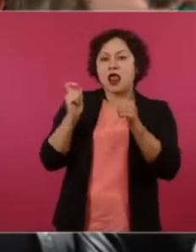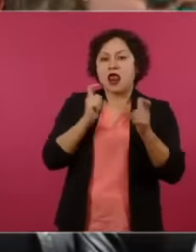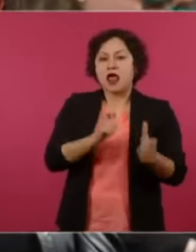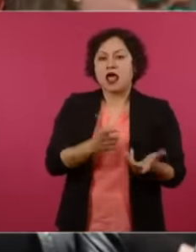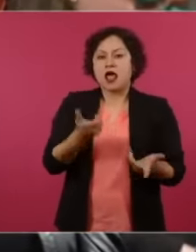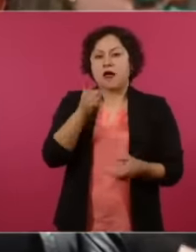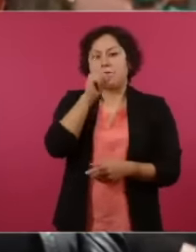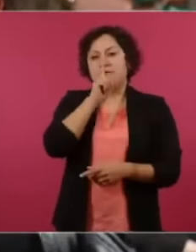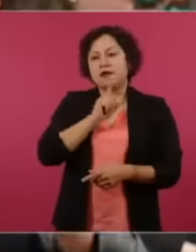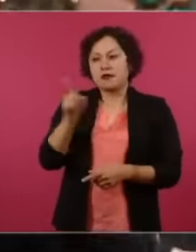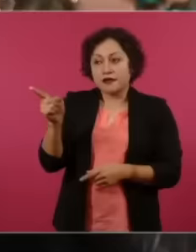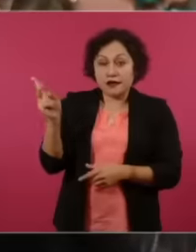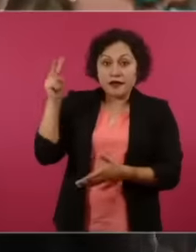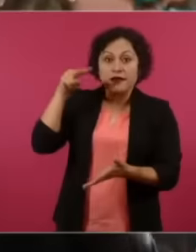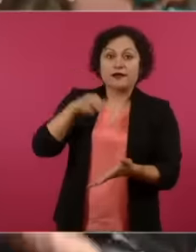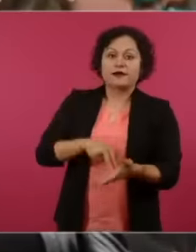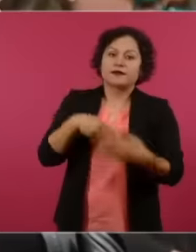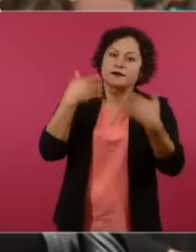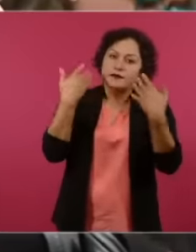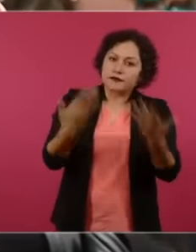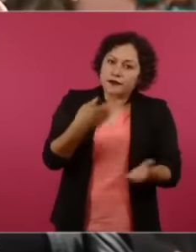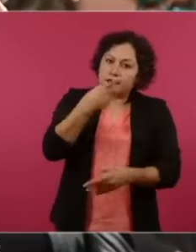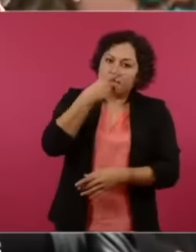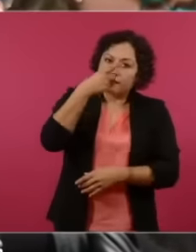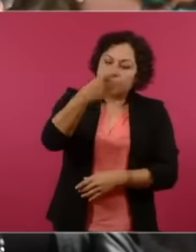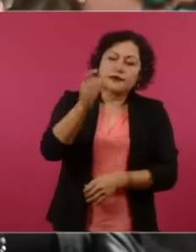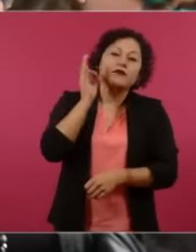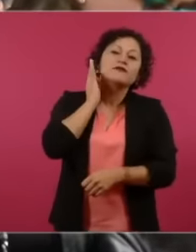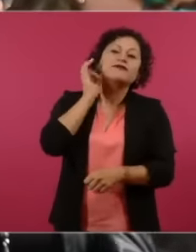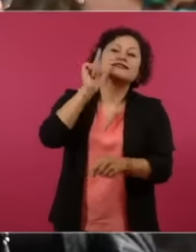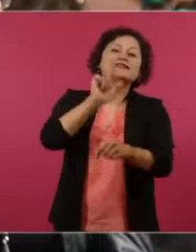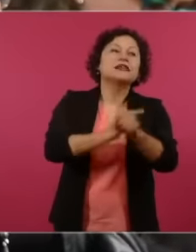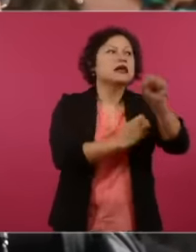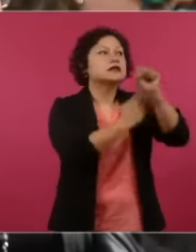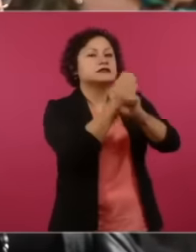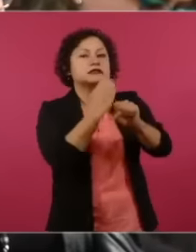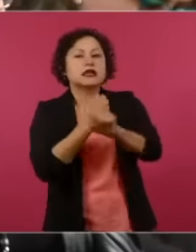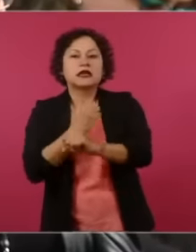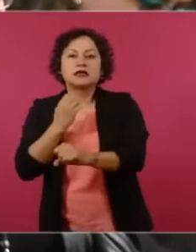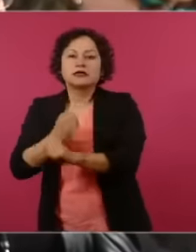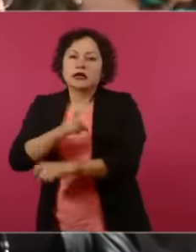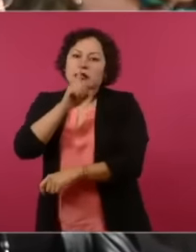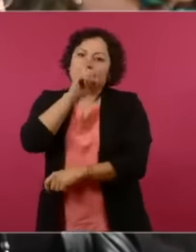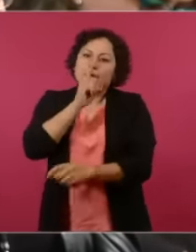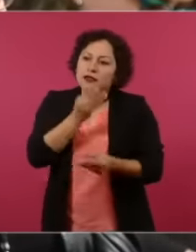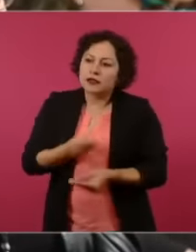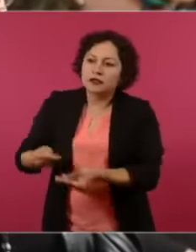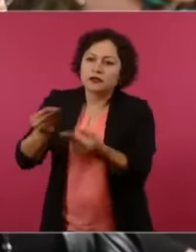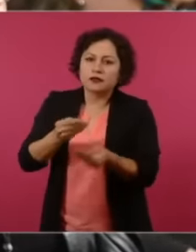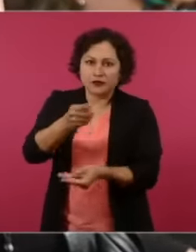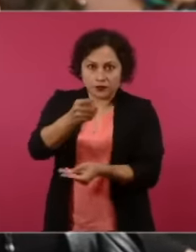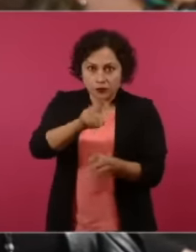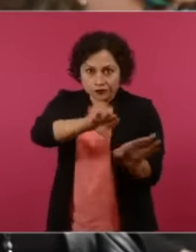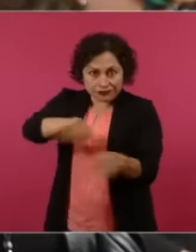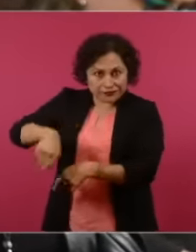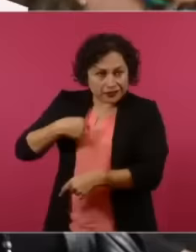I tell her, the prosecutor's offices are not trustworthy. They pass lies to you. You investigate, the girl came and